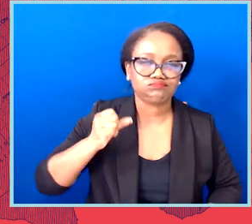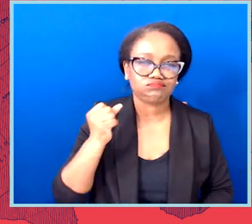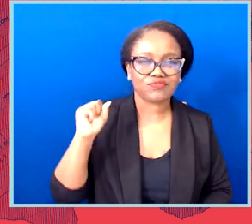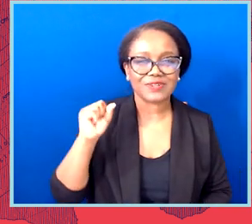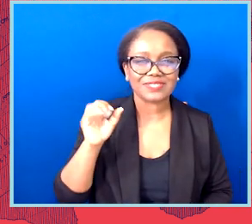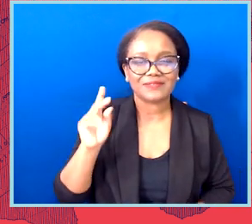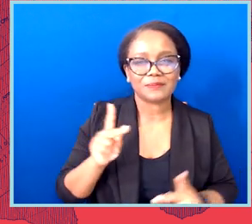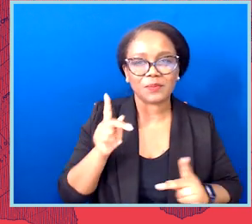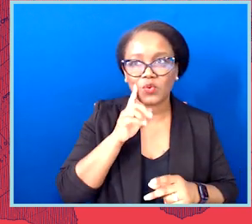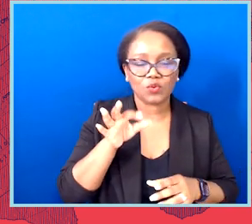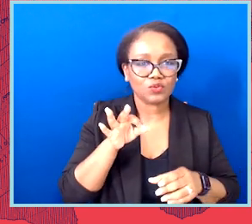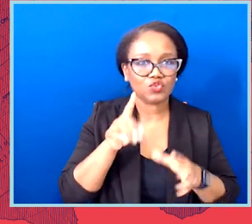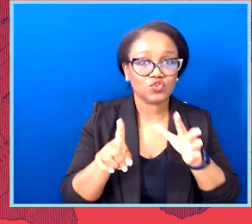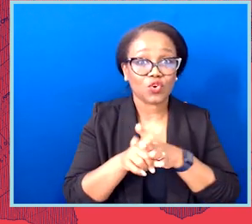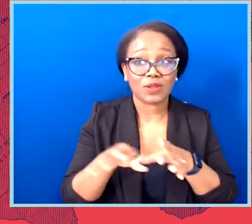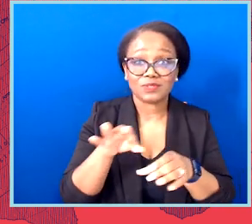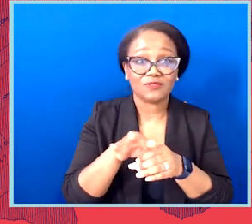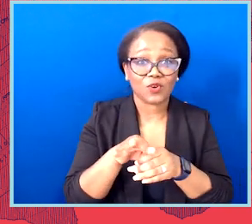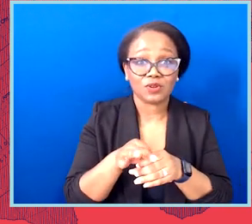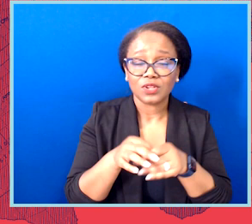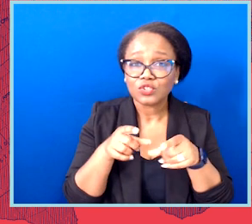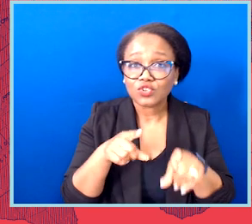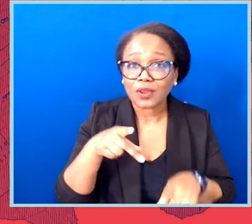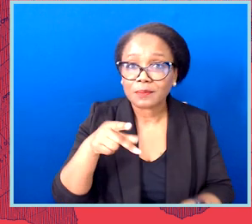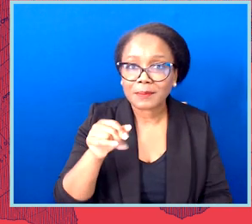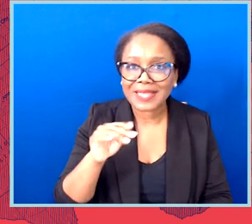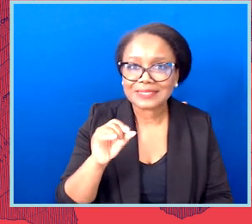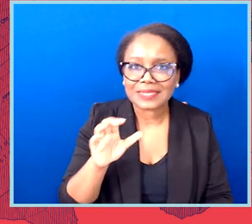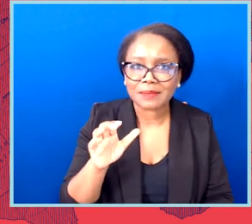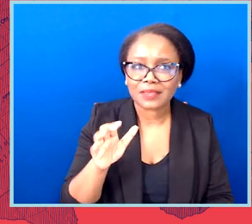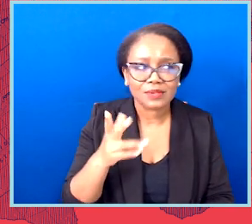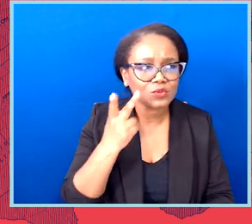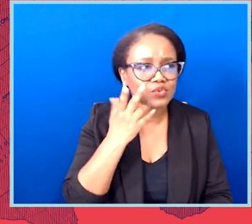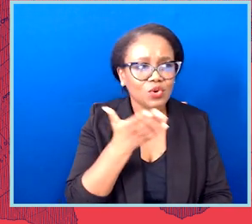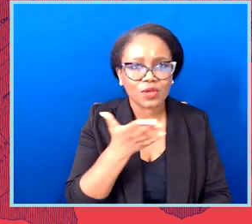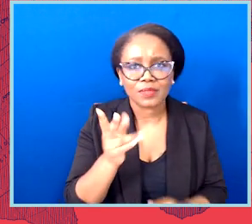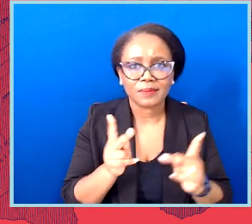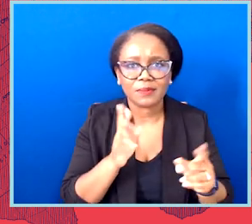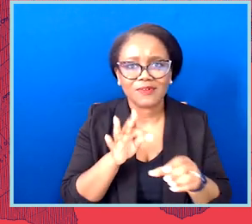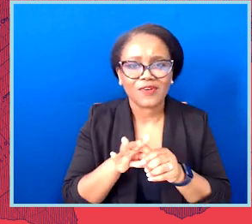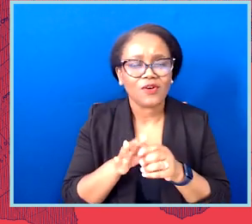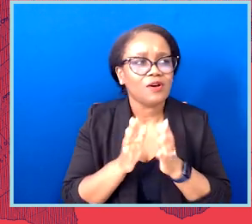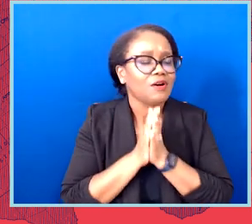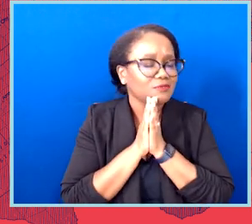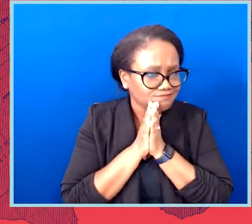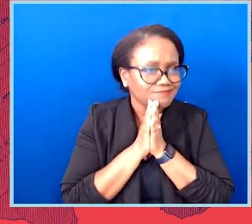during the pandemic. This truly keeps me hopeful that the ultimate strength of our democracy remains resilient